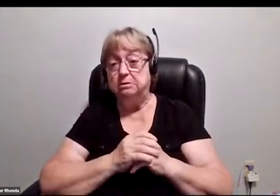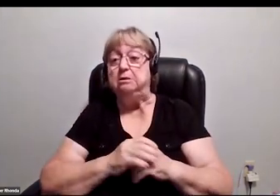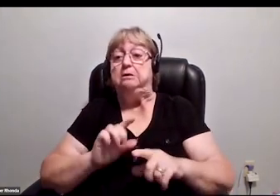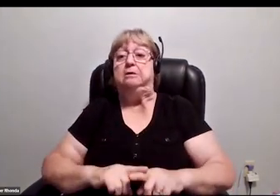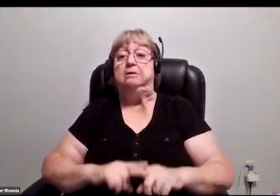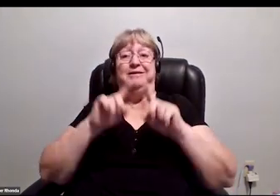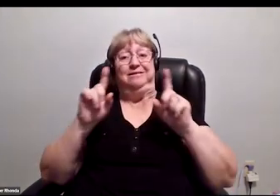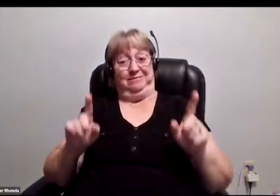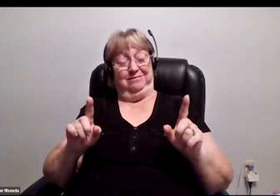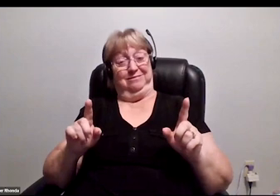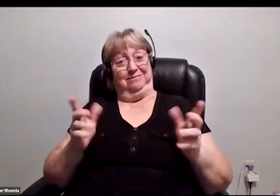However,